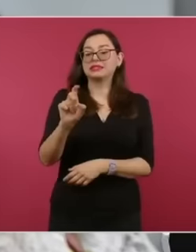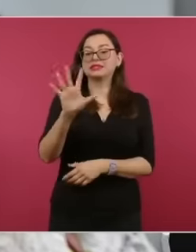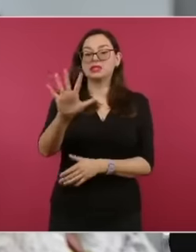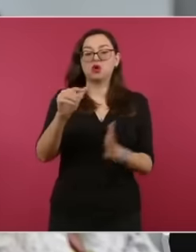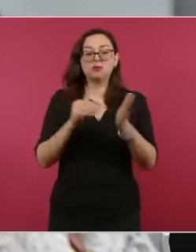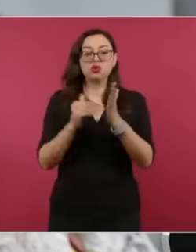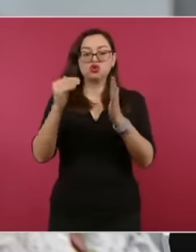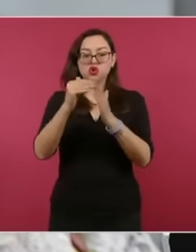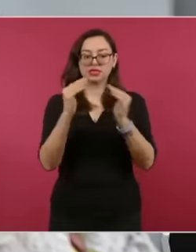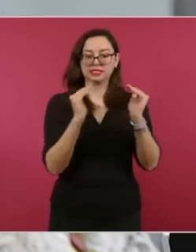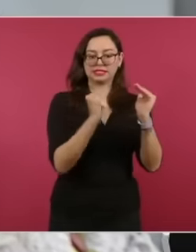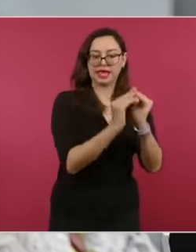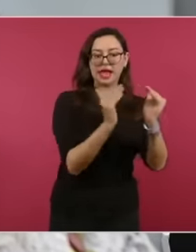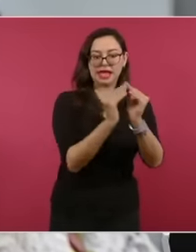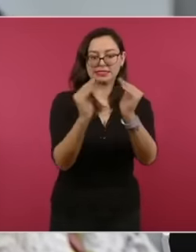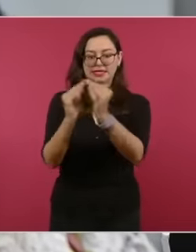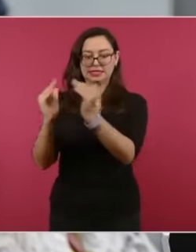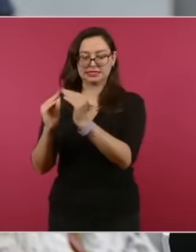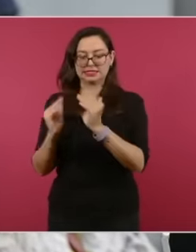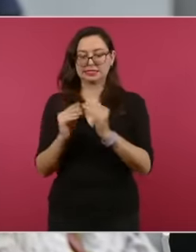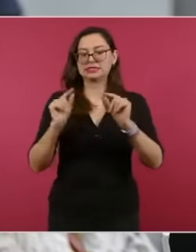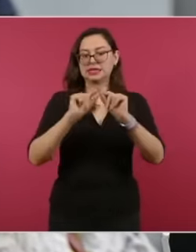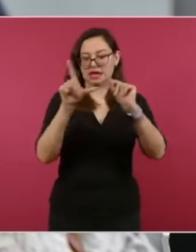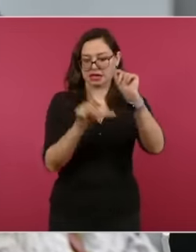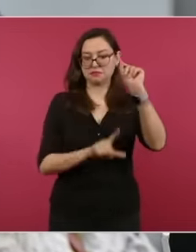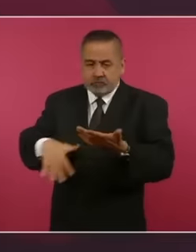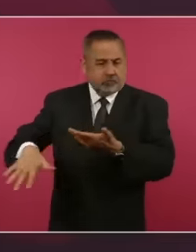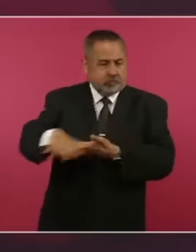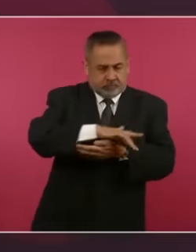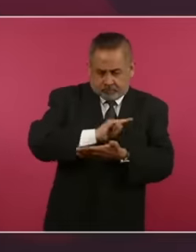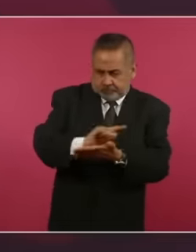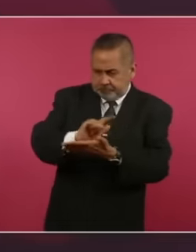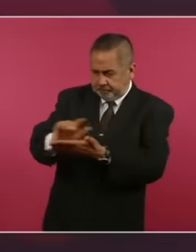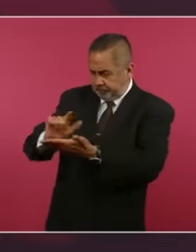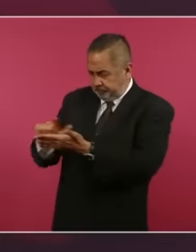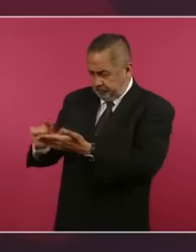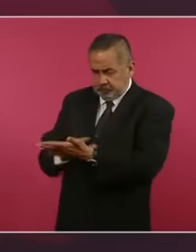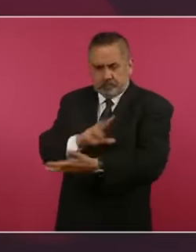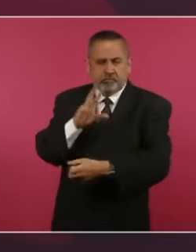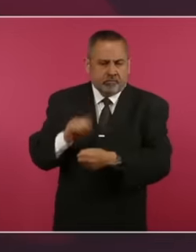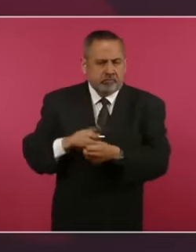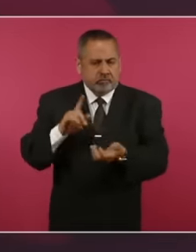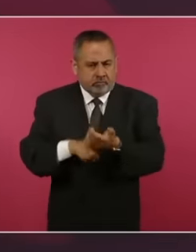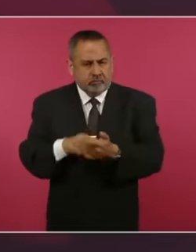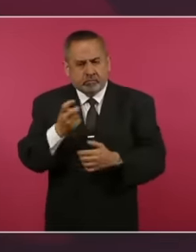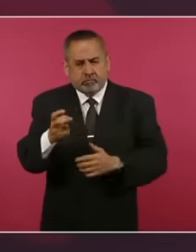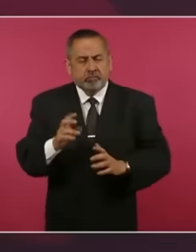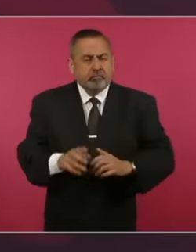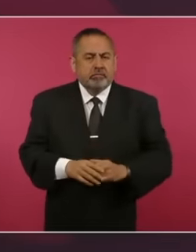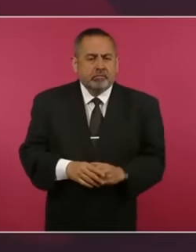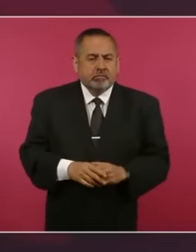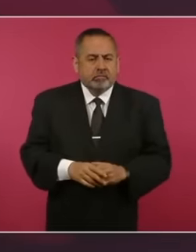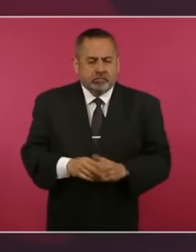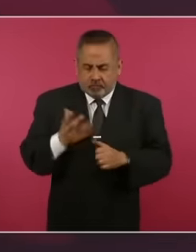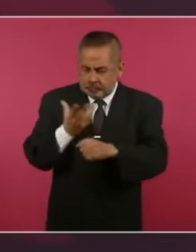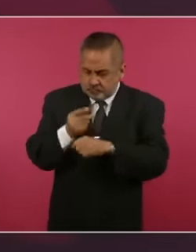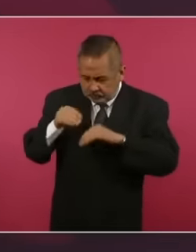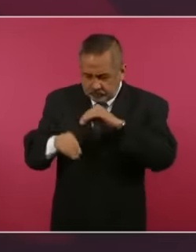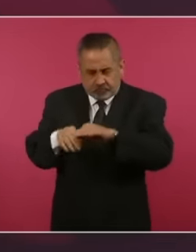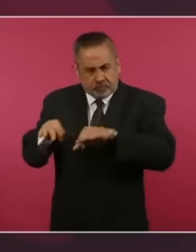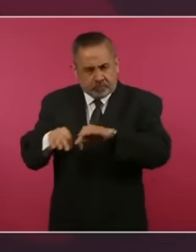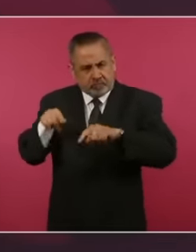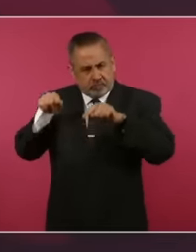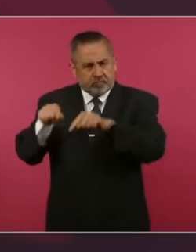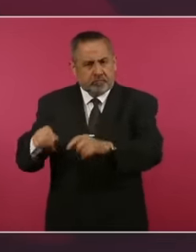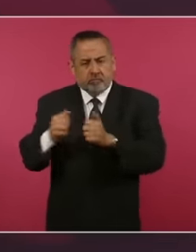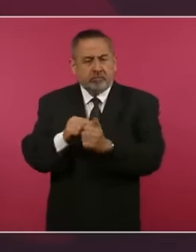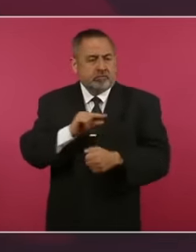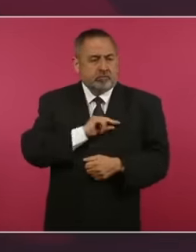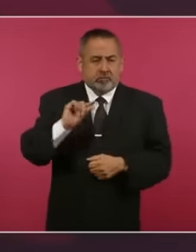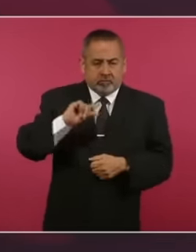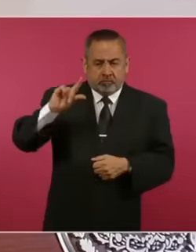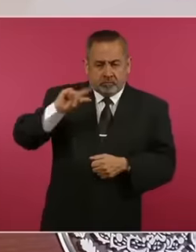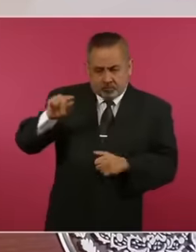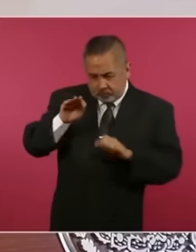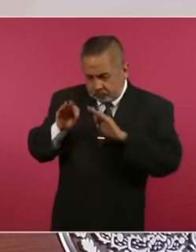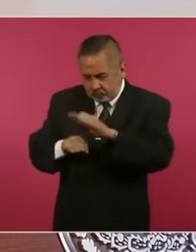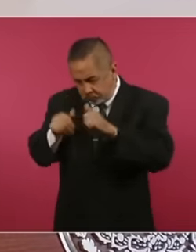everything is being cleaned. the site we are working on it with specialists to remedy the